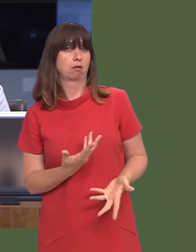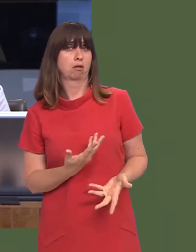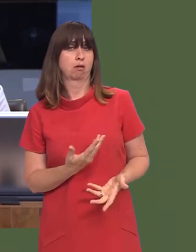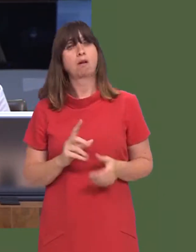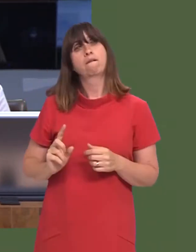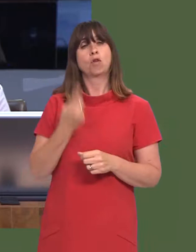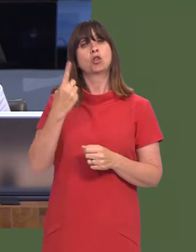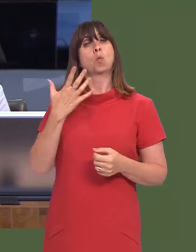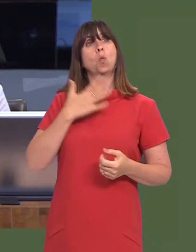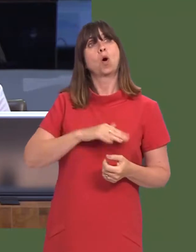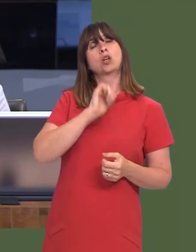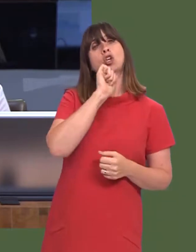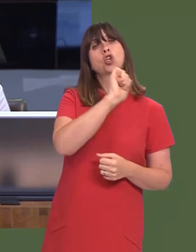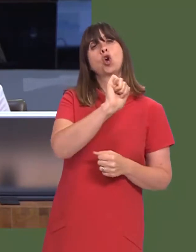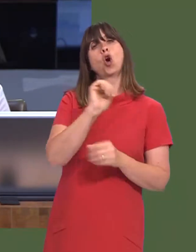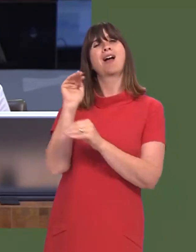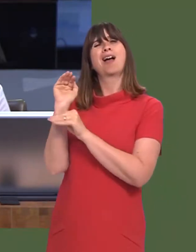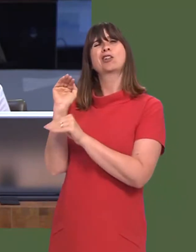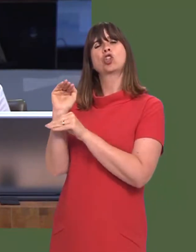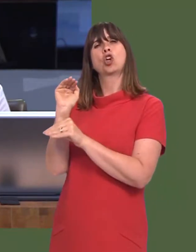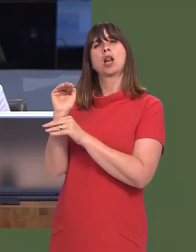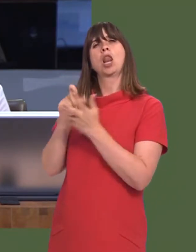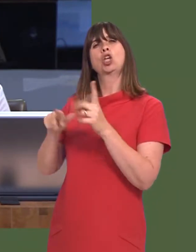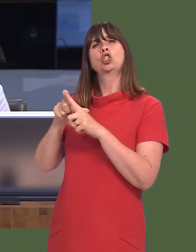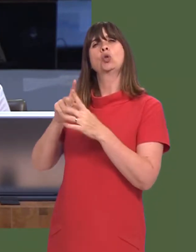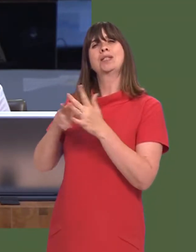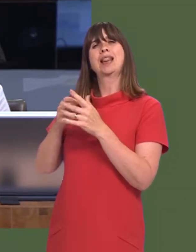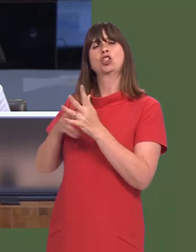The first step in that process will be the publication of your own external due-diligence